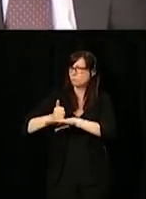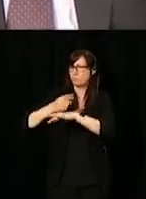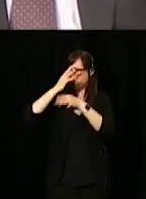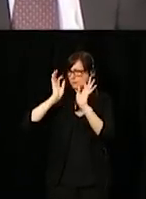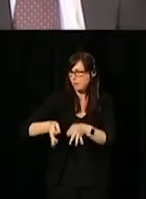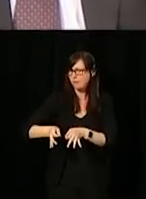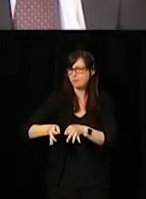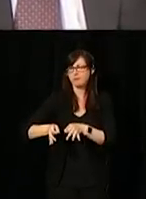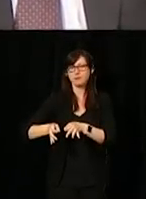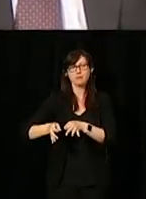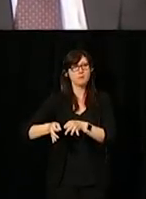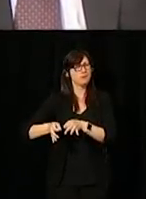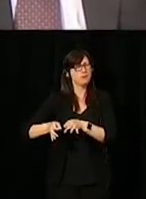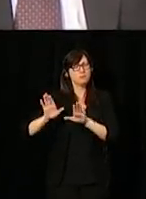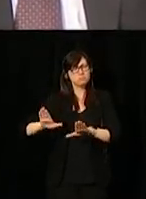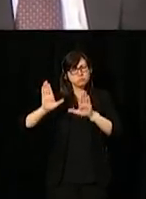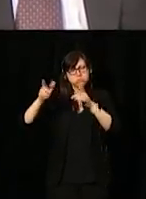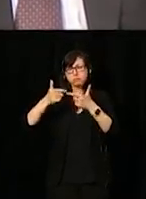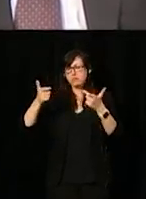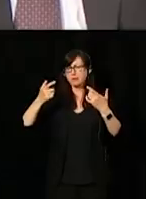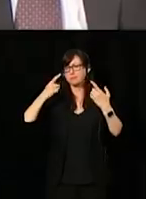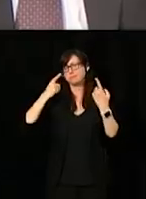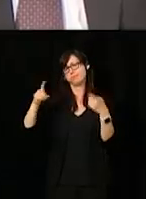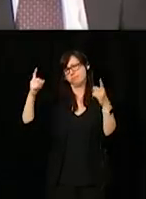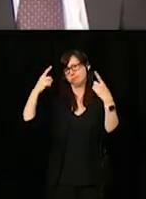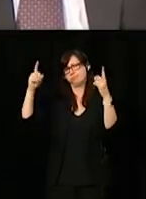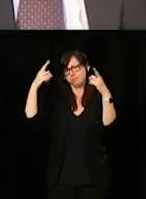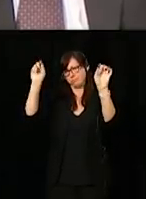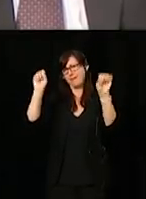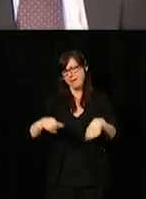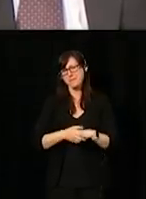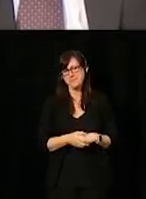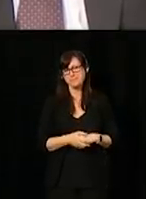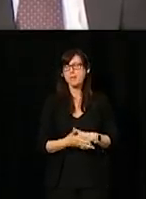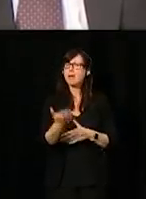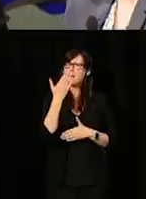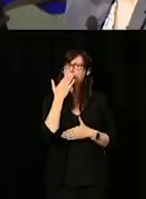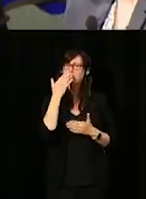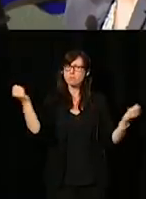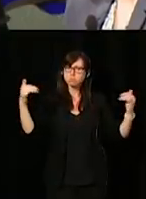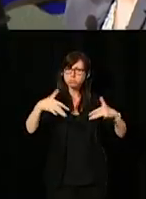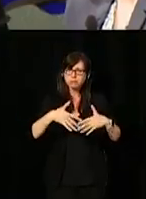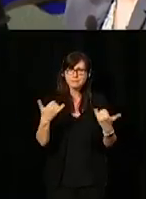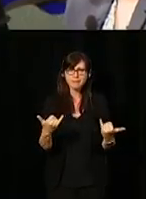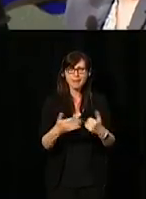we accomplish great things together. So, thank you for coming today. Thank you for your commitment to this.